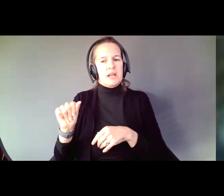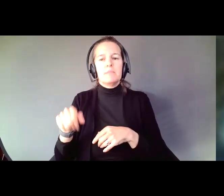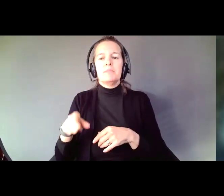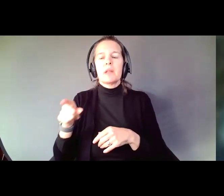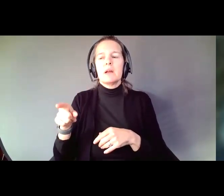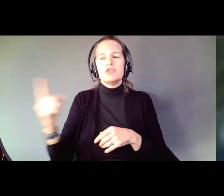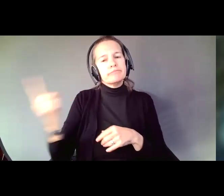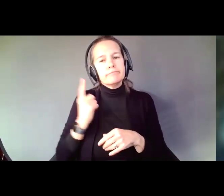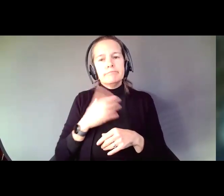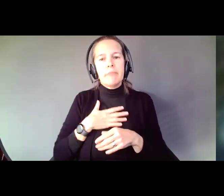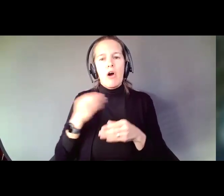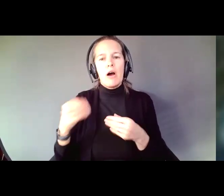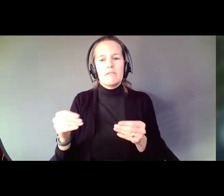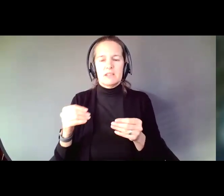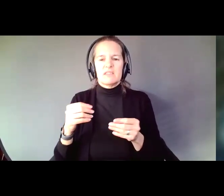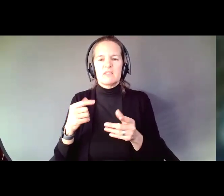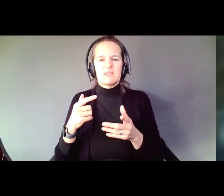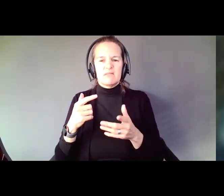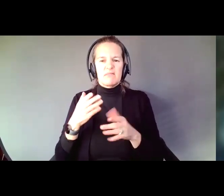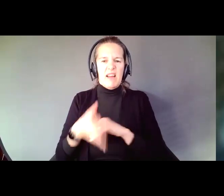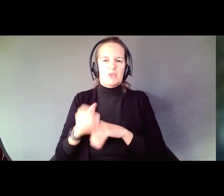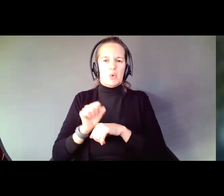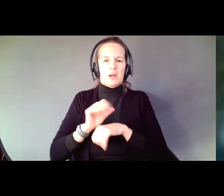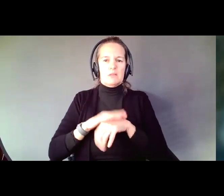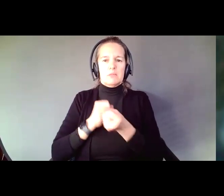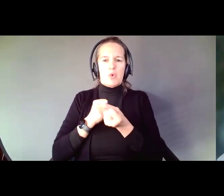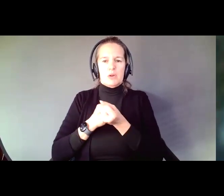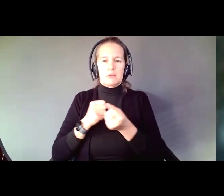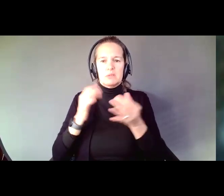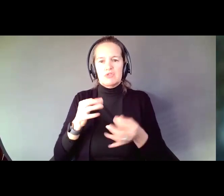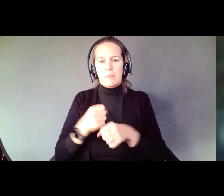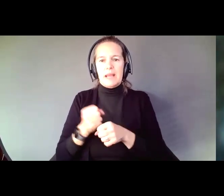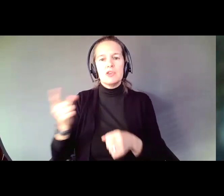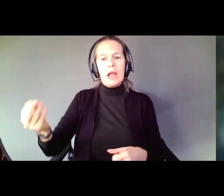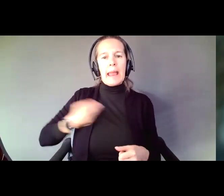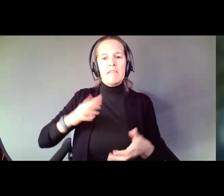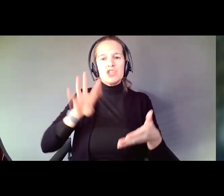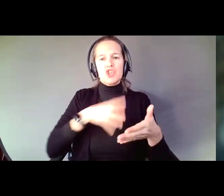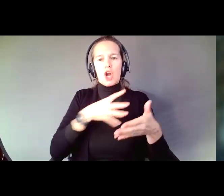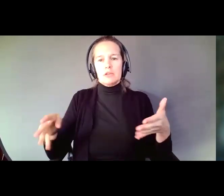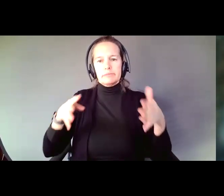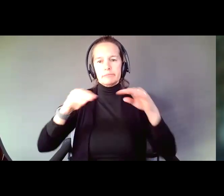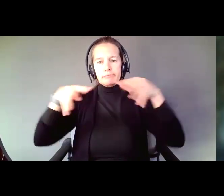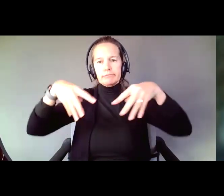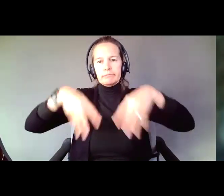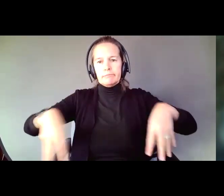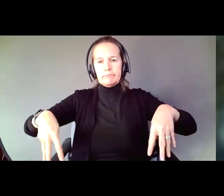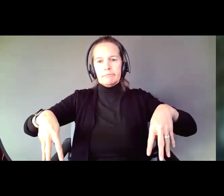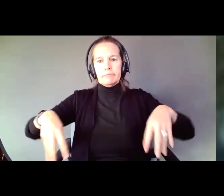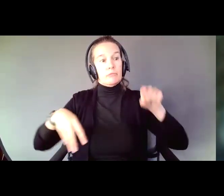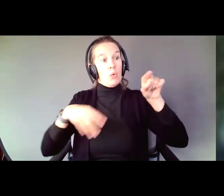She came into my office, after we worked with her on Supported Decision Making and she gave me a hand written chart, where she said this: This says who I want to help me,